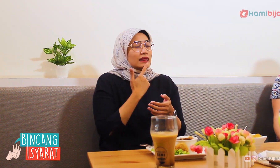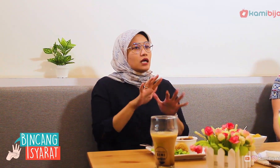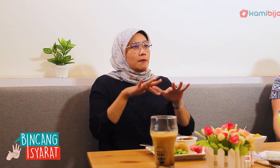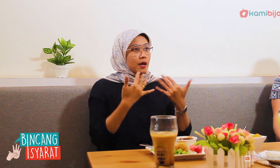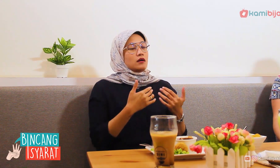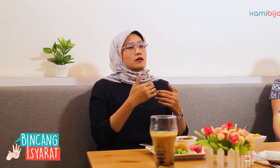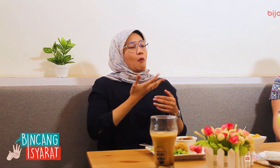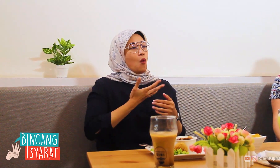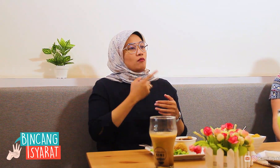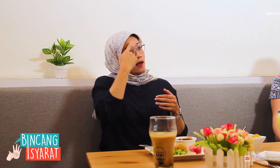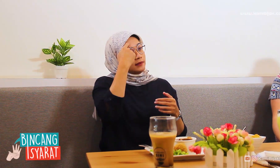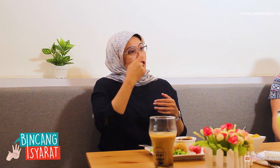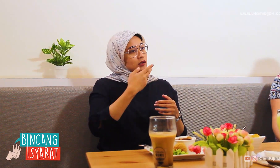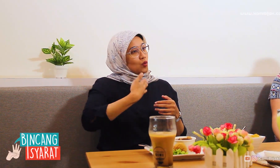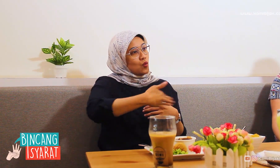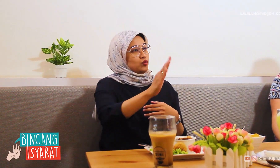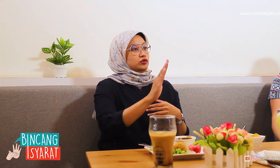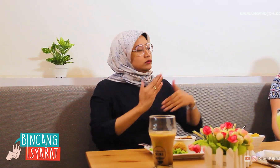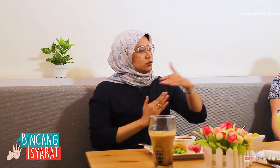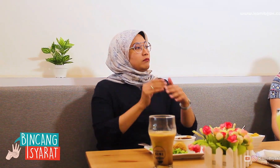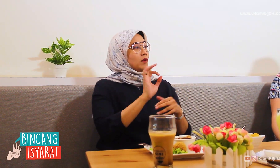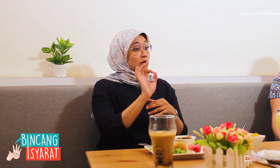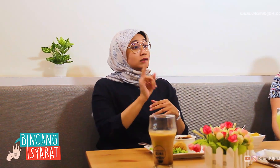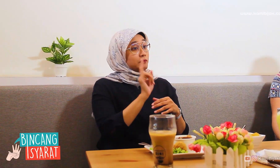the important thing is we want to keep learning and never stop.